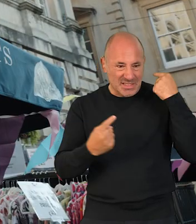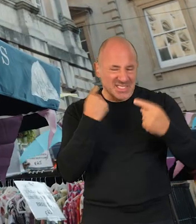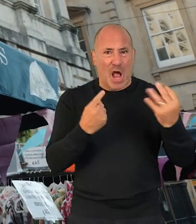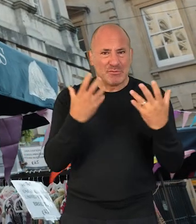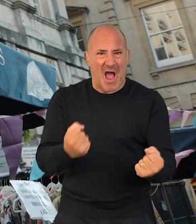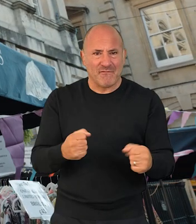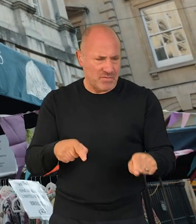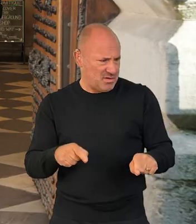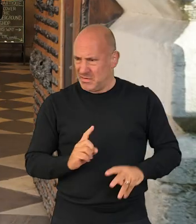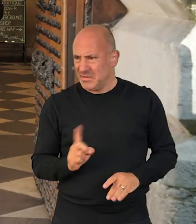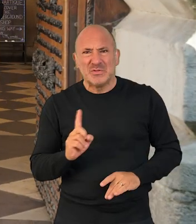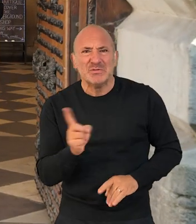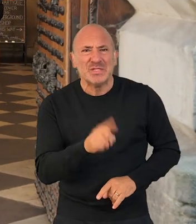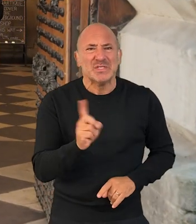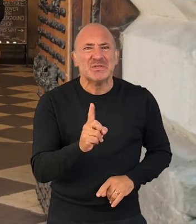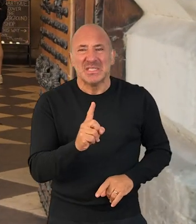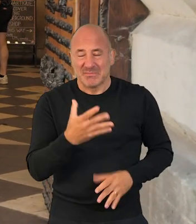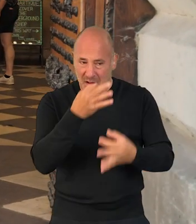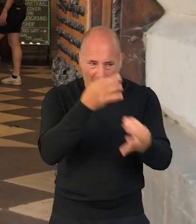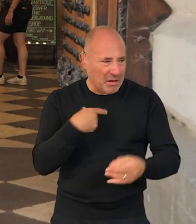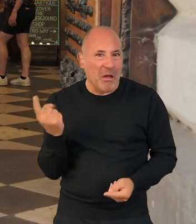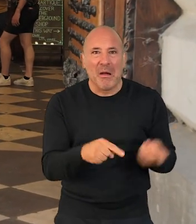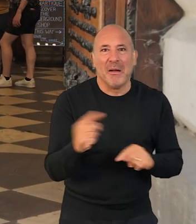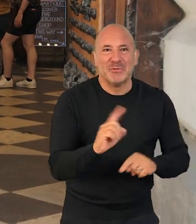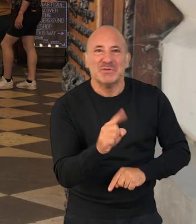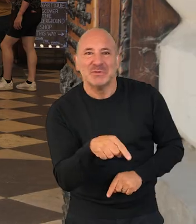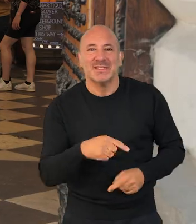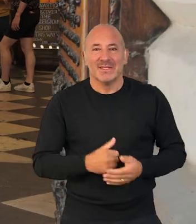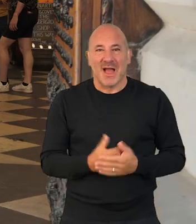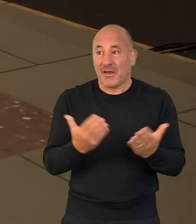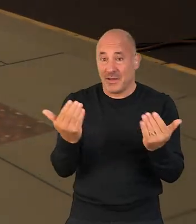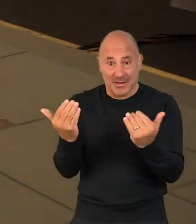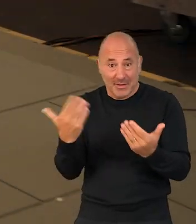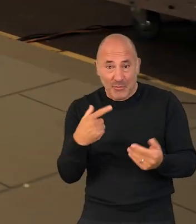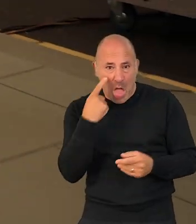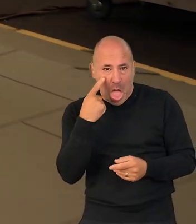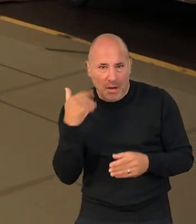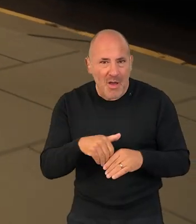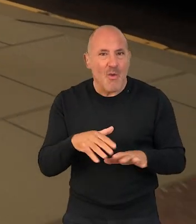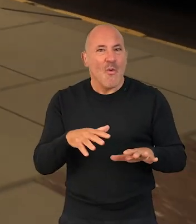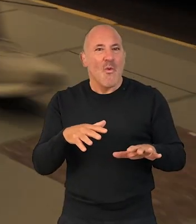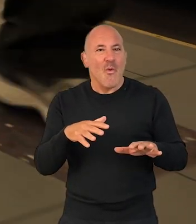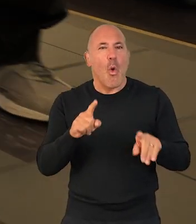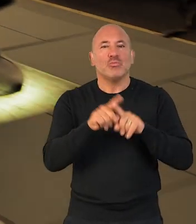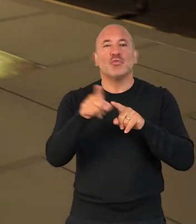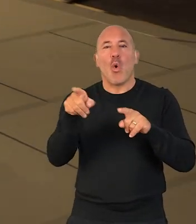So I think it attracts people. It kind of invites people to participate first and foremost but beyond that, I think when people do start interacting